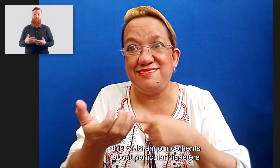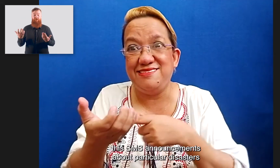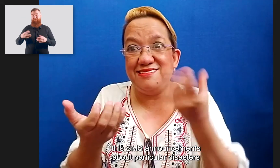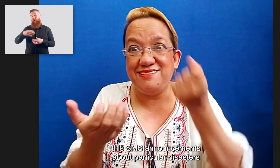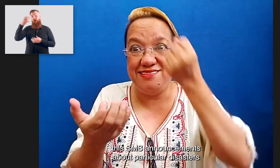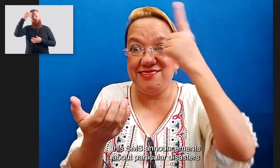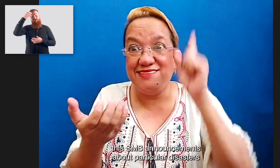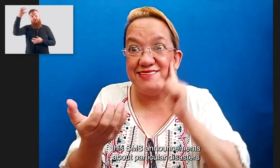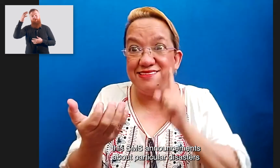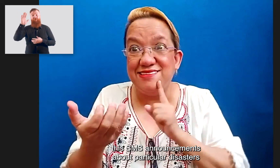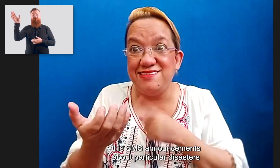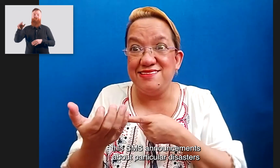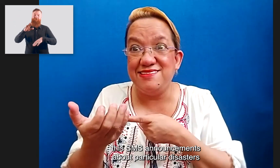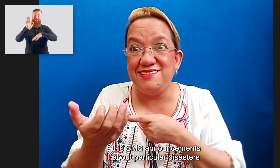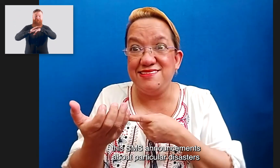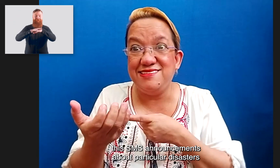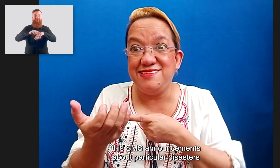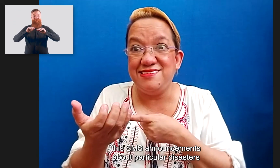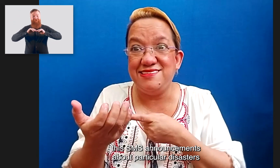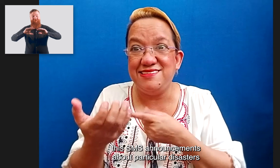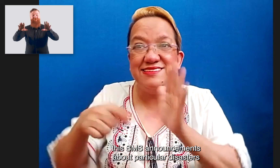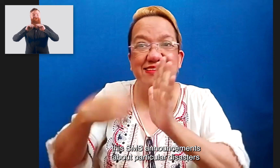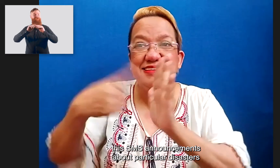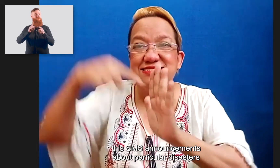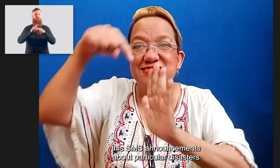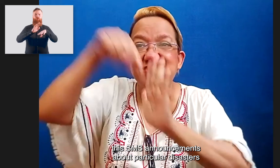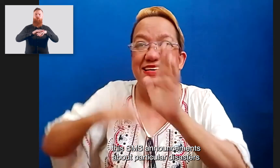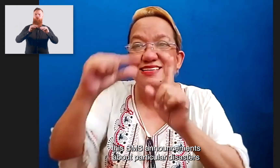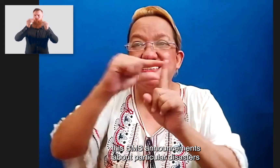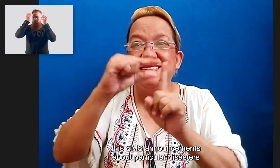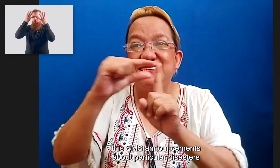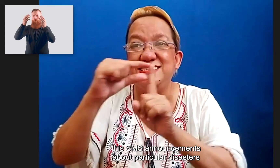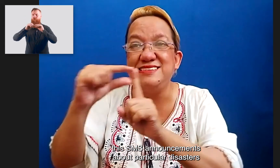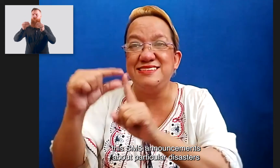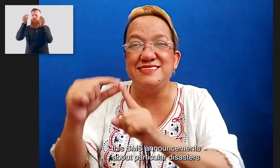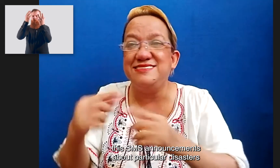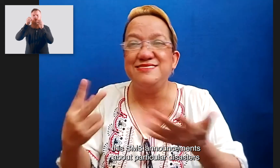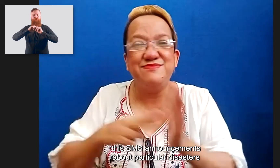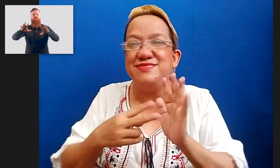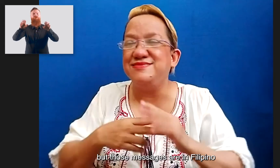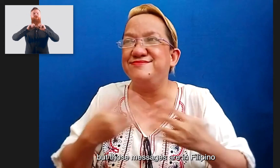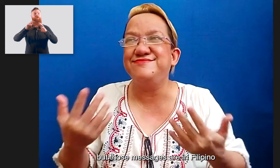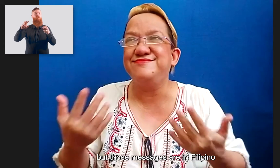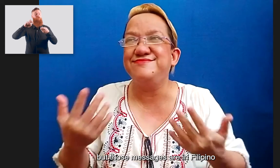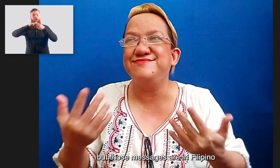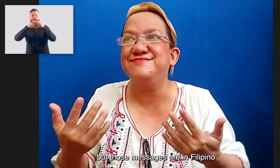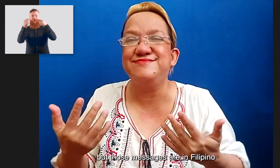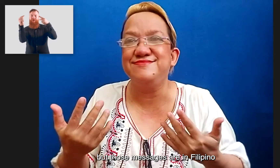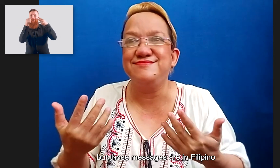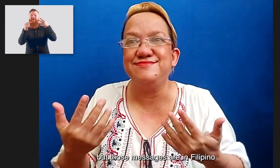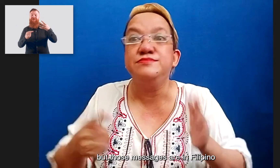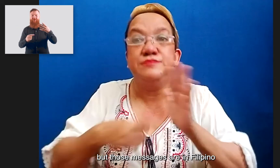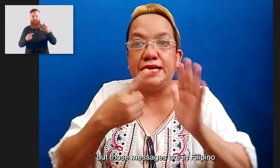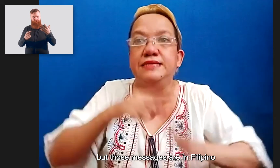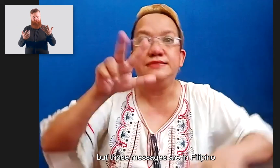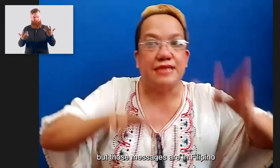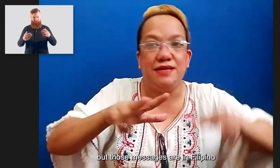this SMS announcements about particular disasters but those messages are in Filipino